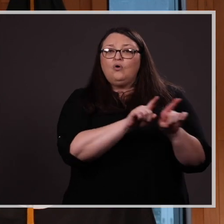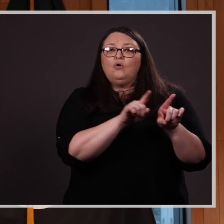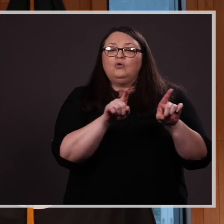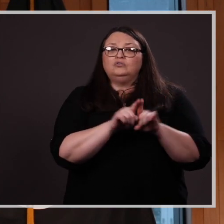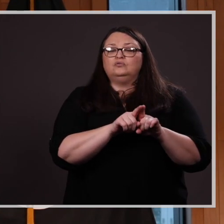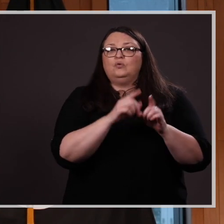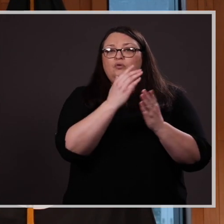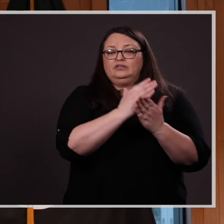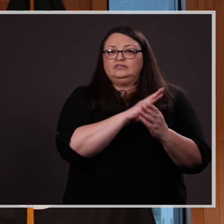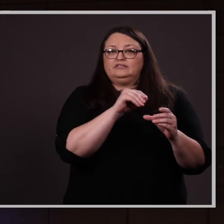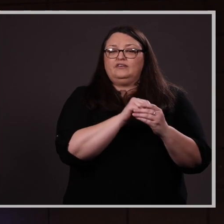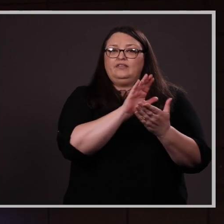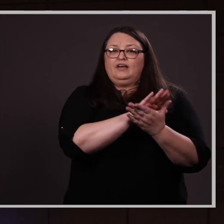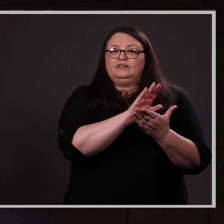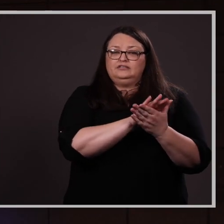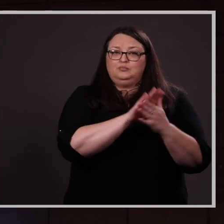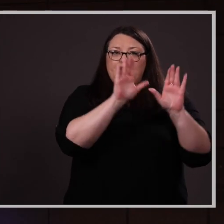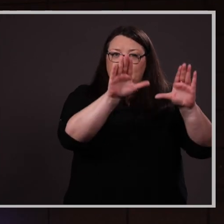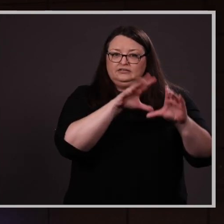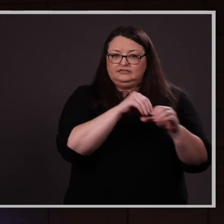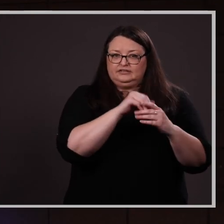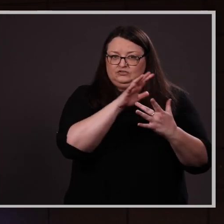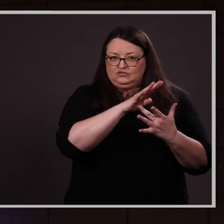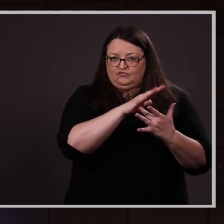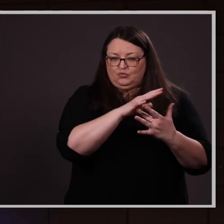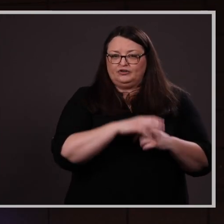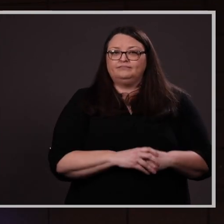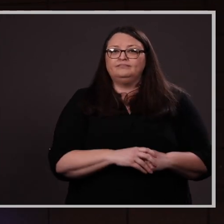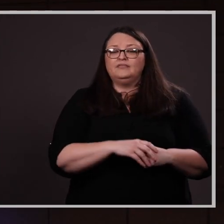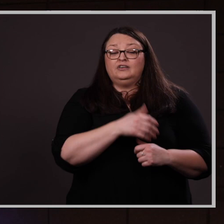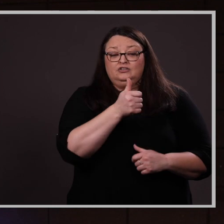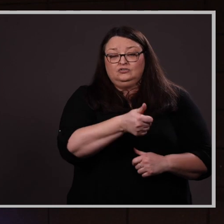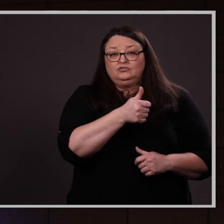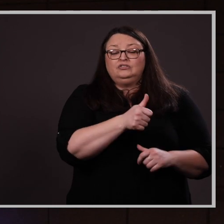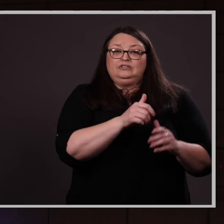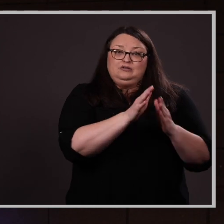as a sophomore. Andrea is a passionate individual who has